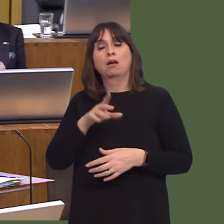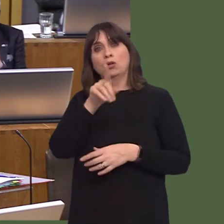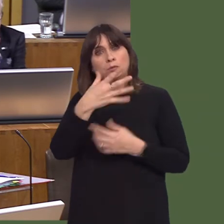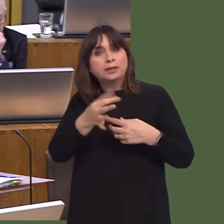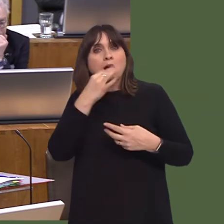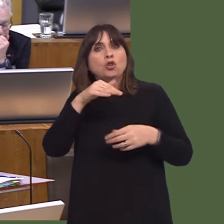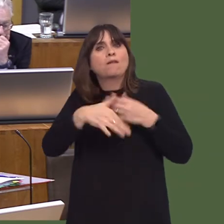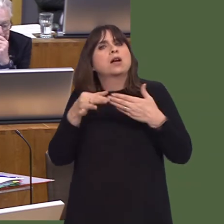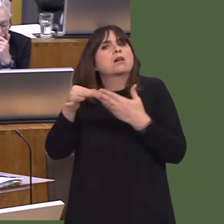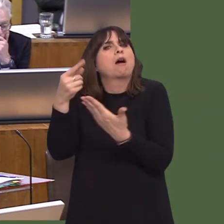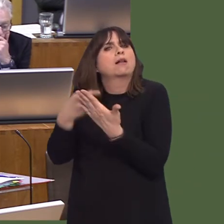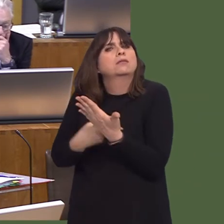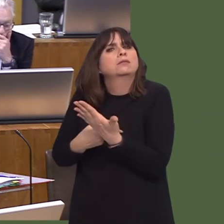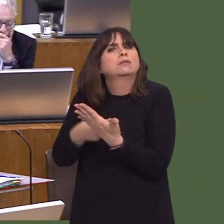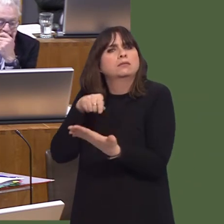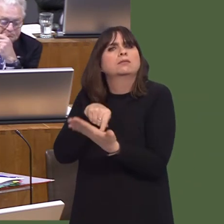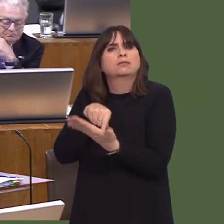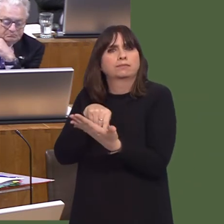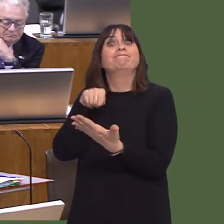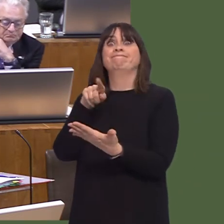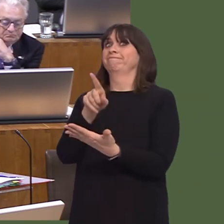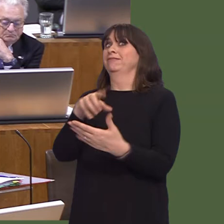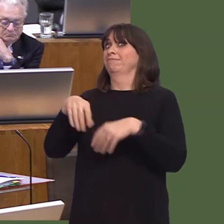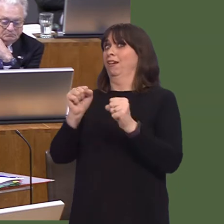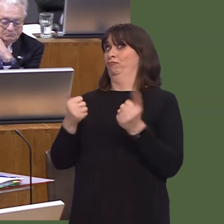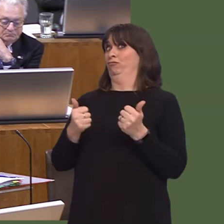'no begging' restriction, as part of a crackdown on aggressive or intimidating begging.